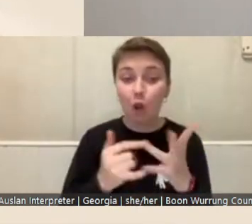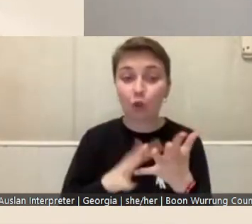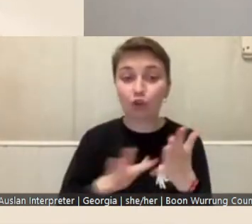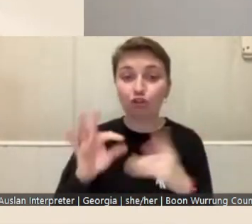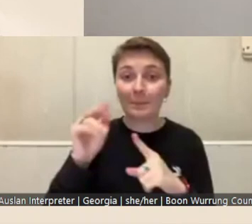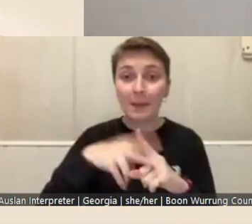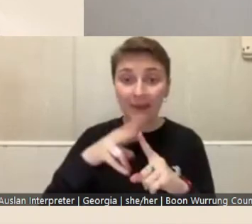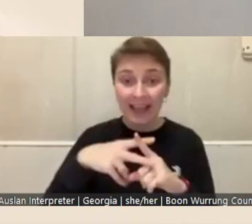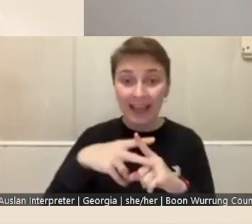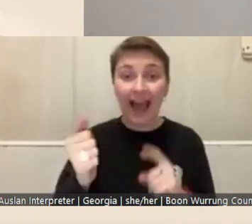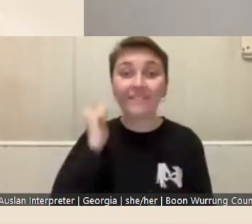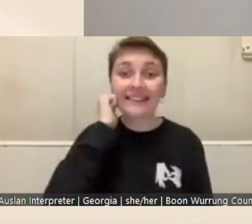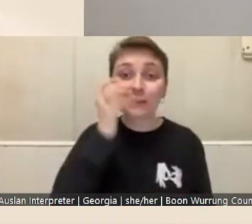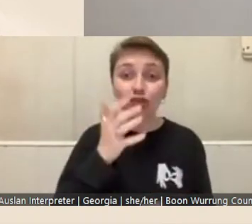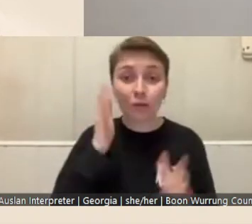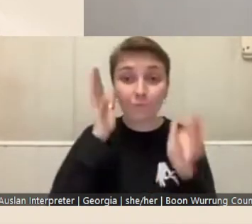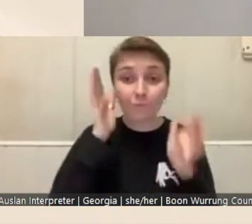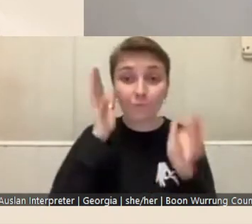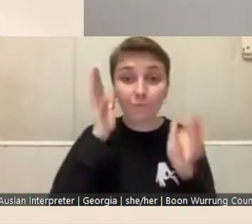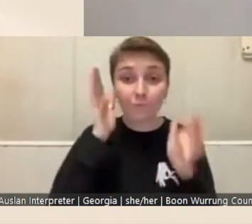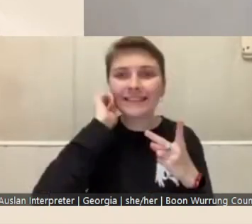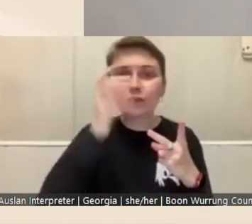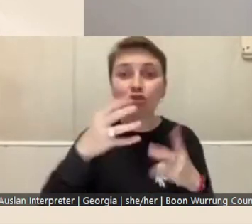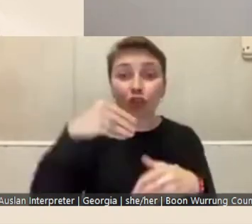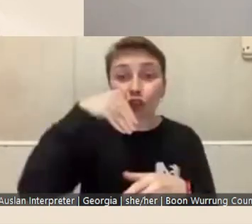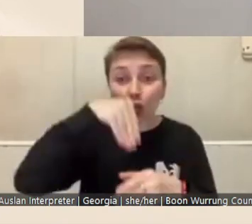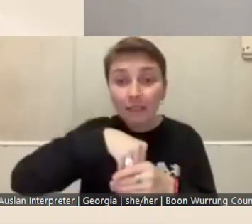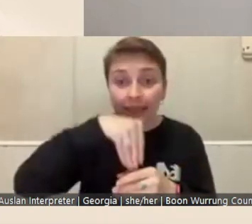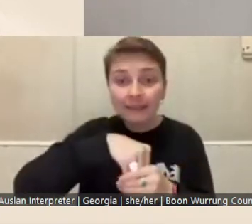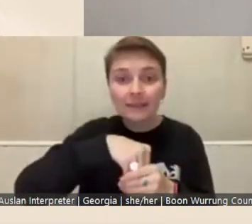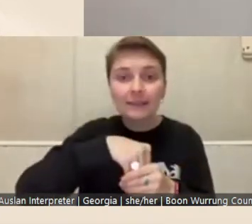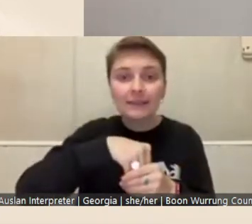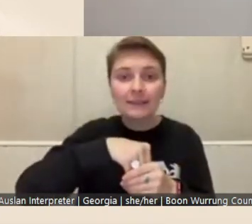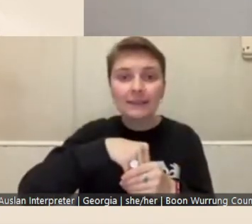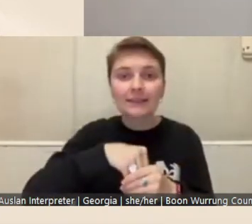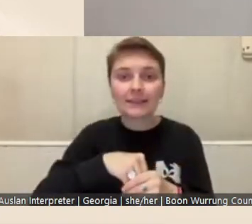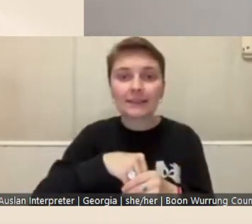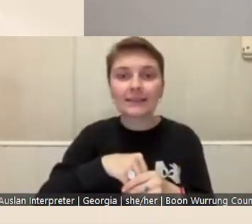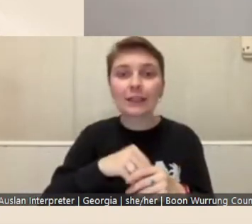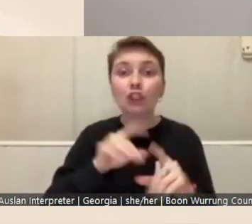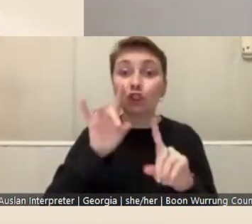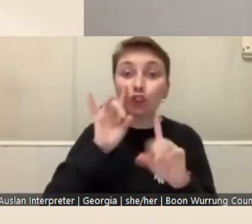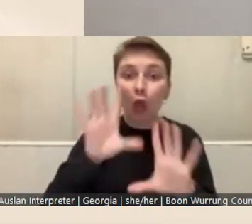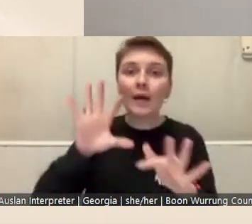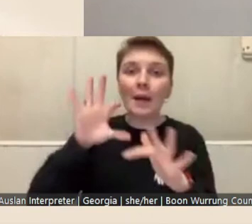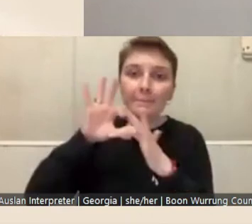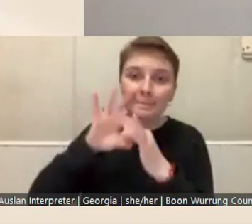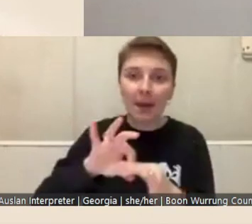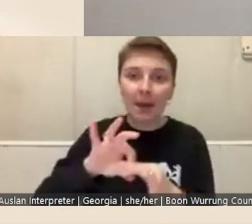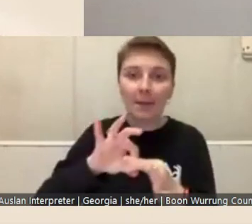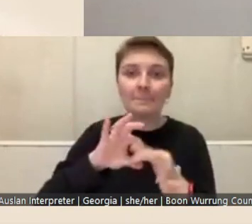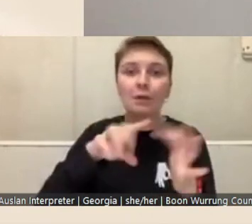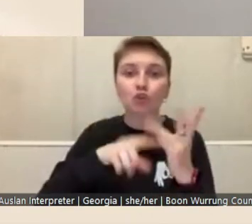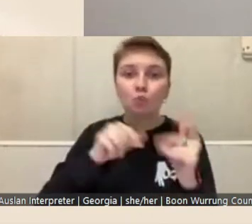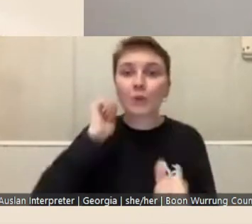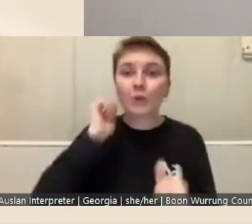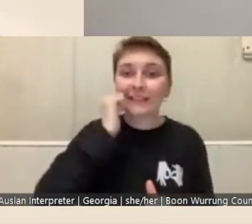Indigenous content, that it shows a connection to the Indigenous communities relevant to the project.